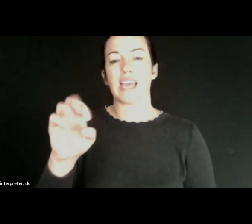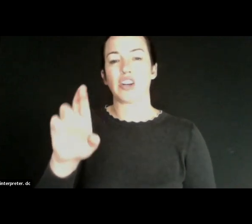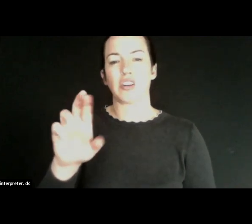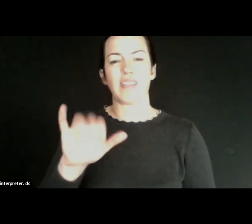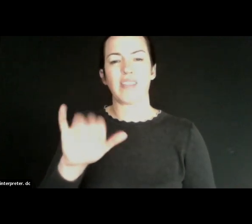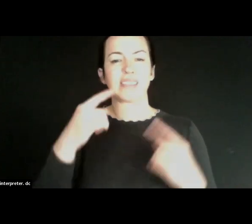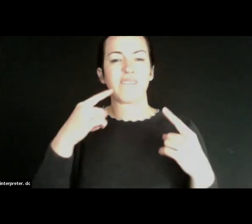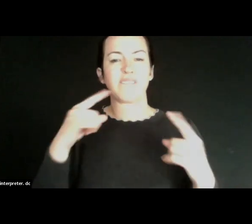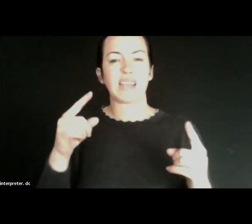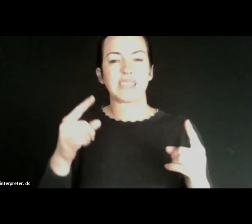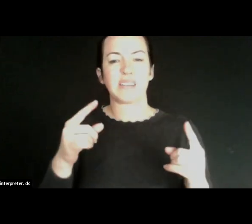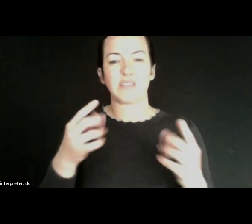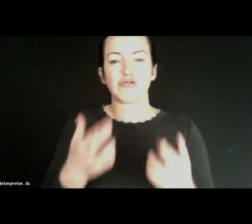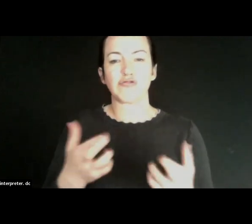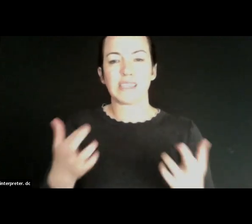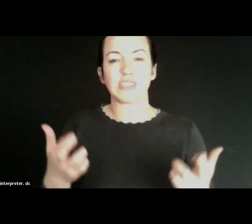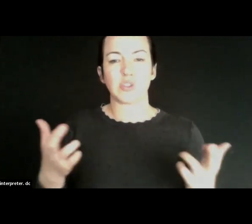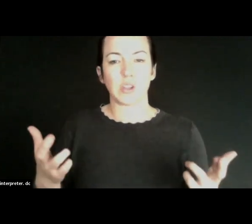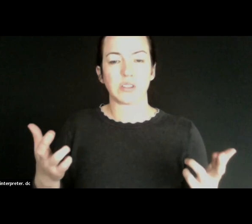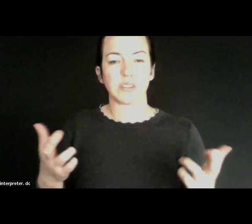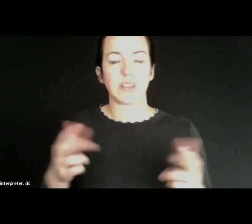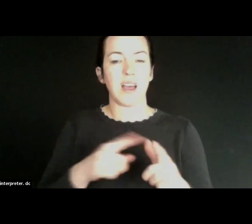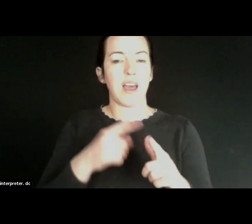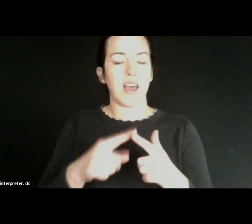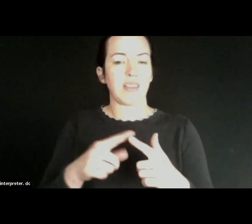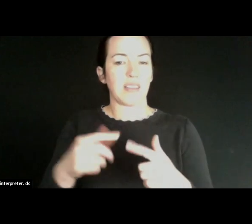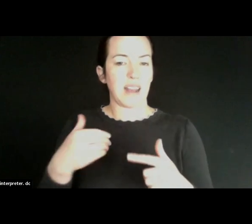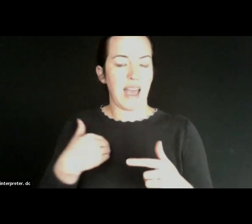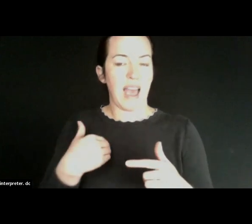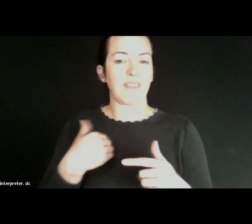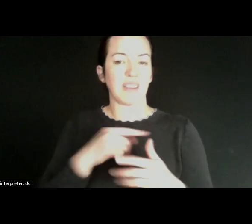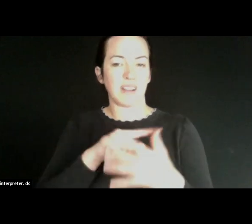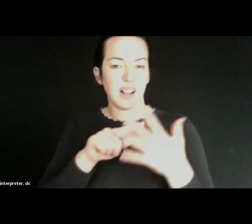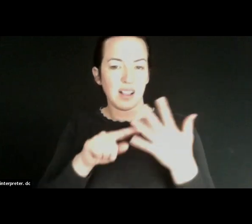that they can have within that setting, but they have them through the calls that allow